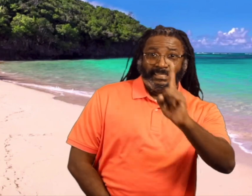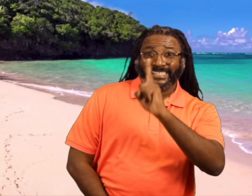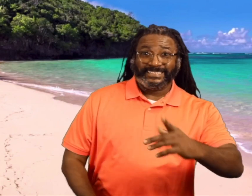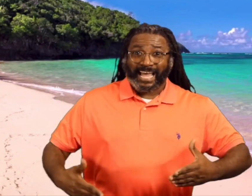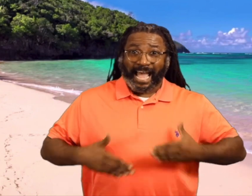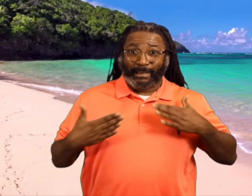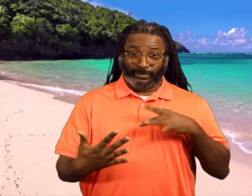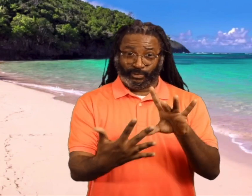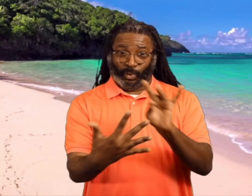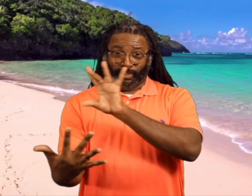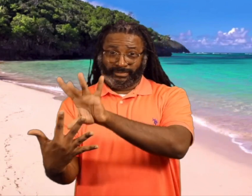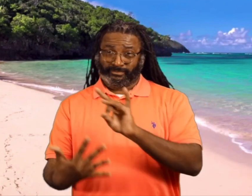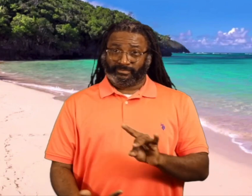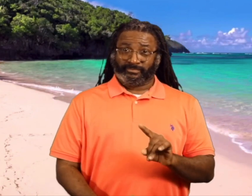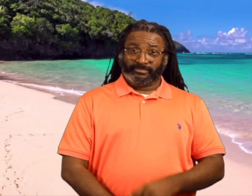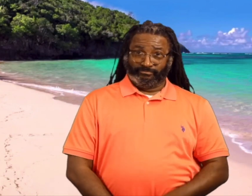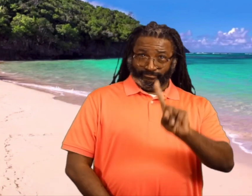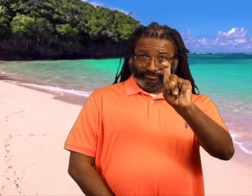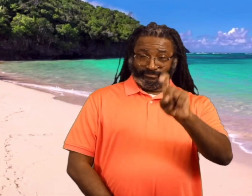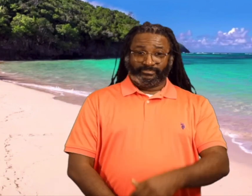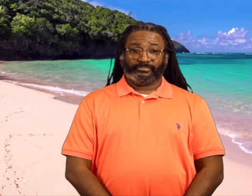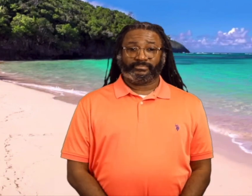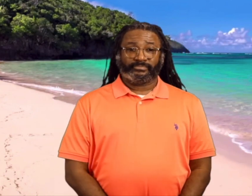Is happiness a choice?